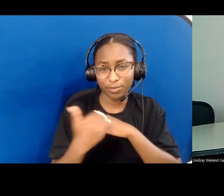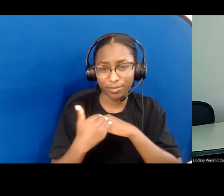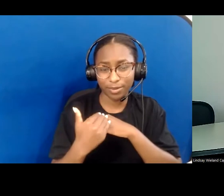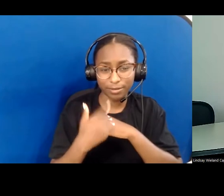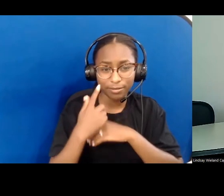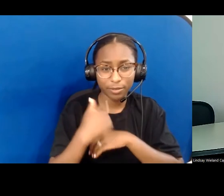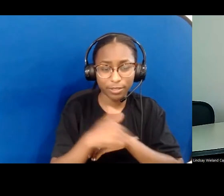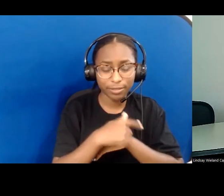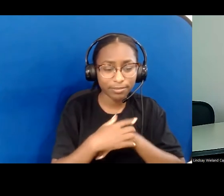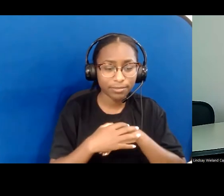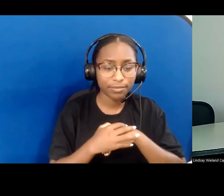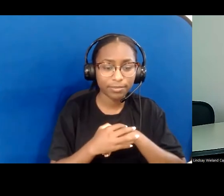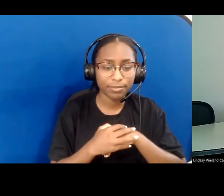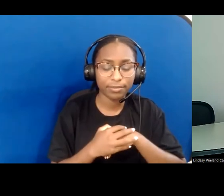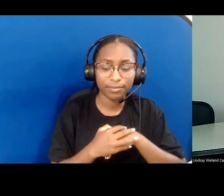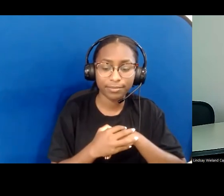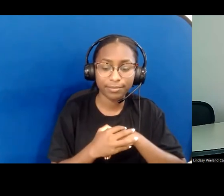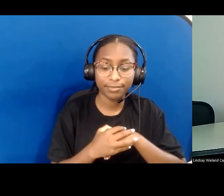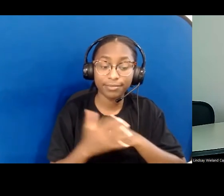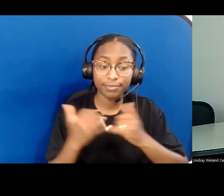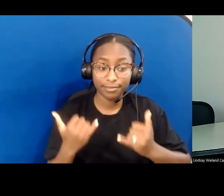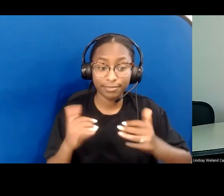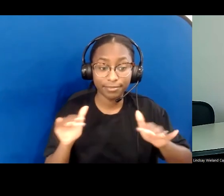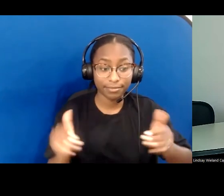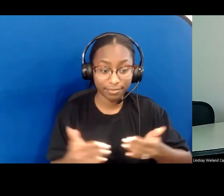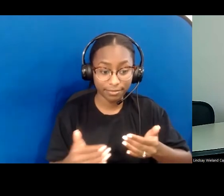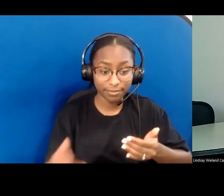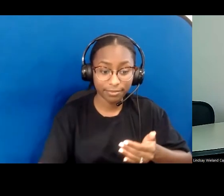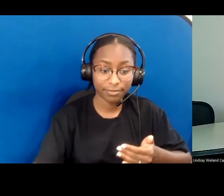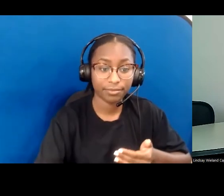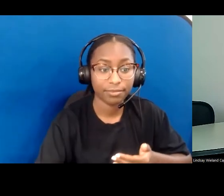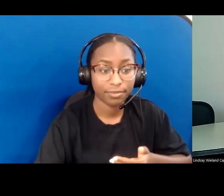Now I have the opportunity to introduce our main speakers for today.